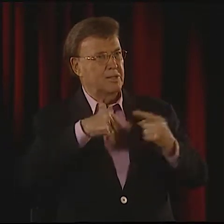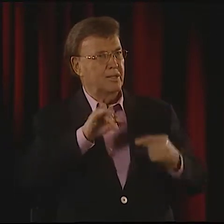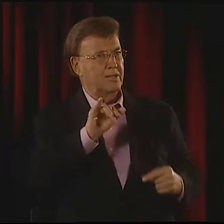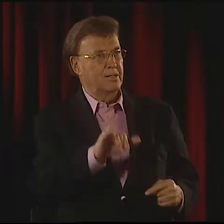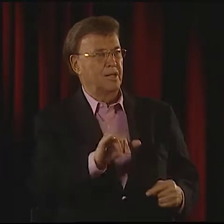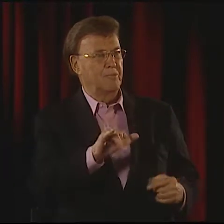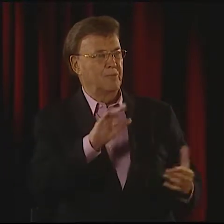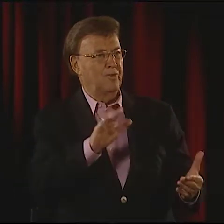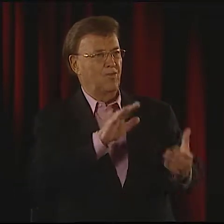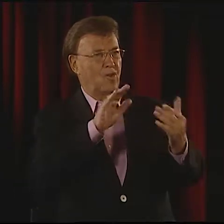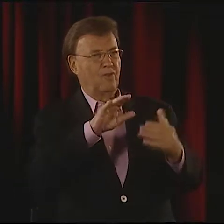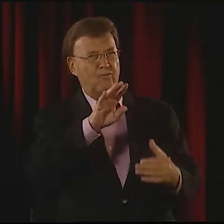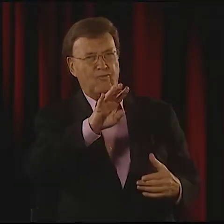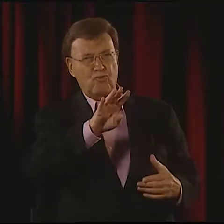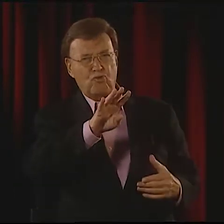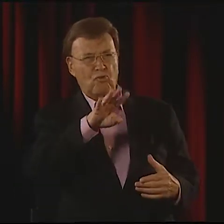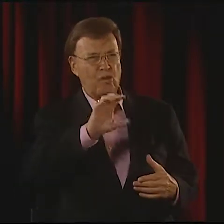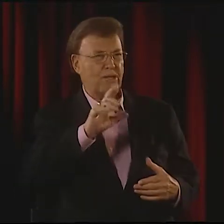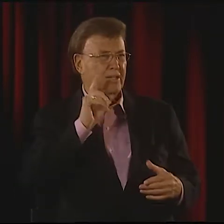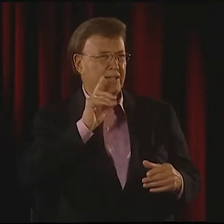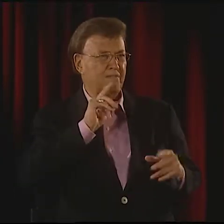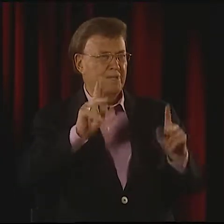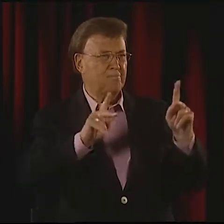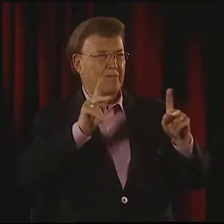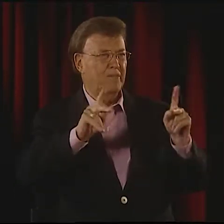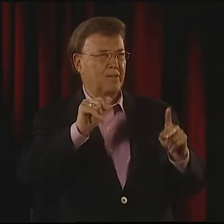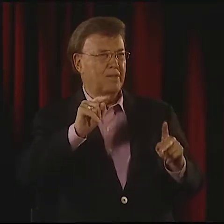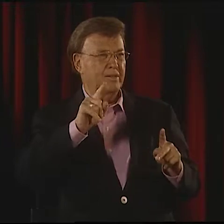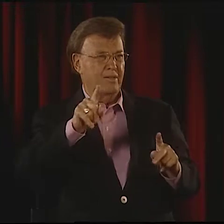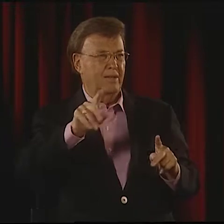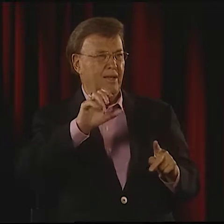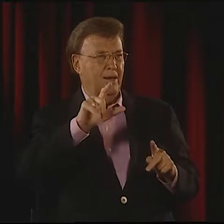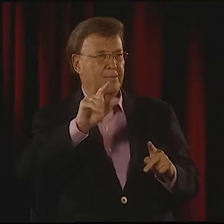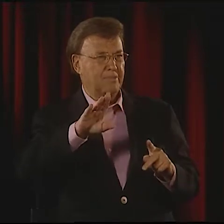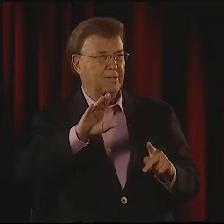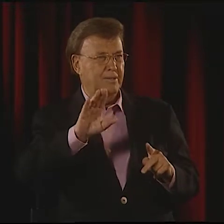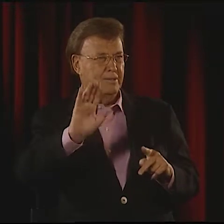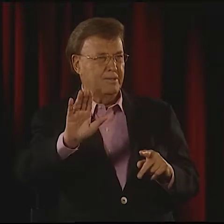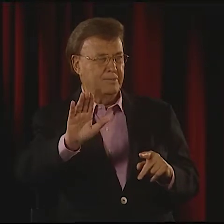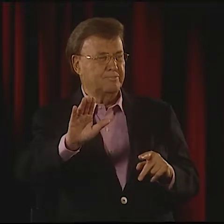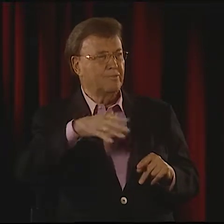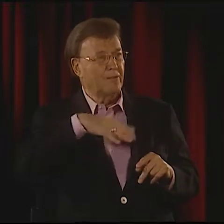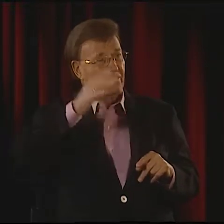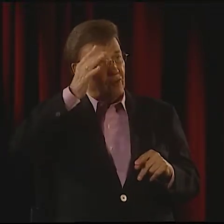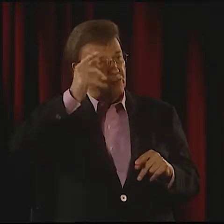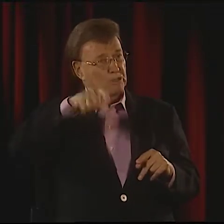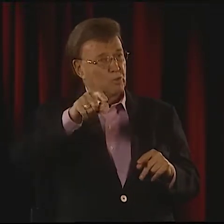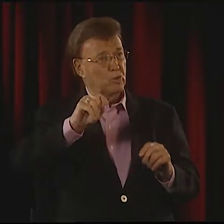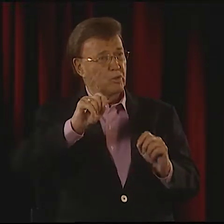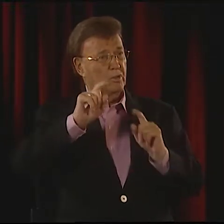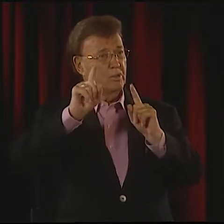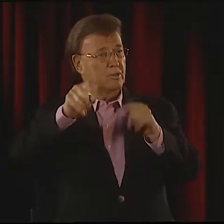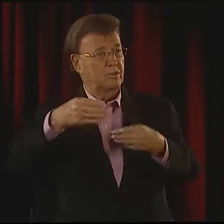I SIGNED IT IN FRONT OF ABOUT 400 DEAF PEOPLE AT THE DEAF CLUB ONE NIGHT.